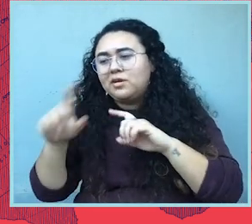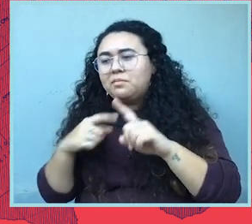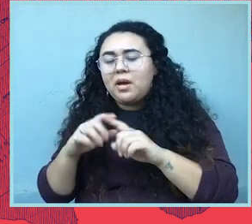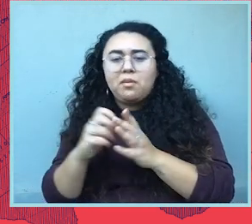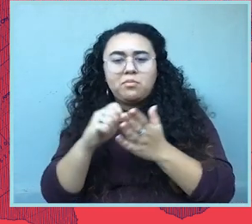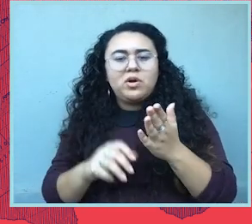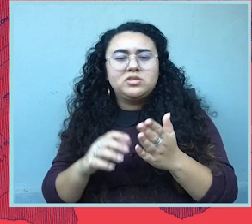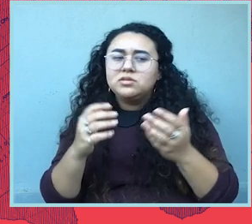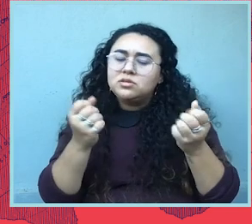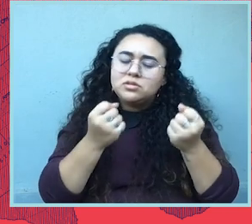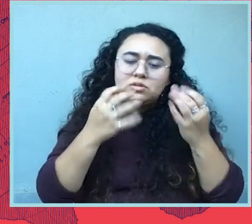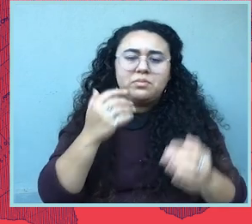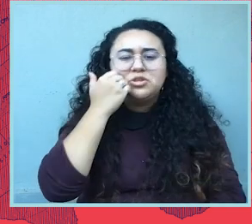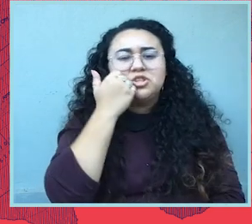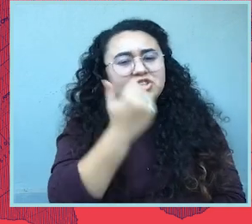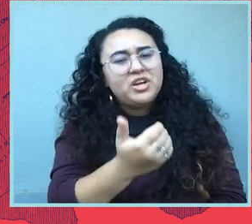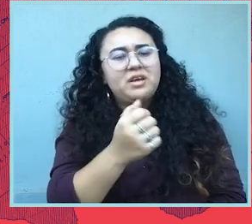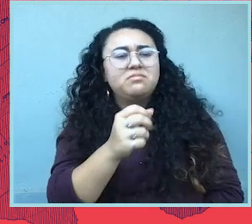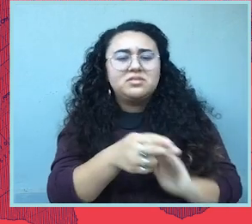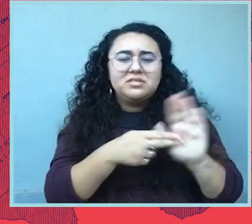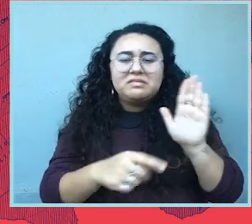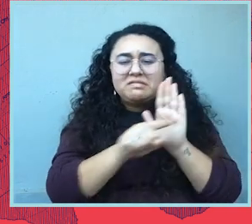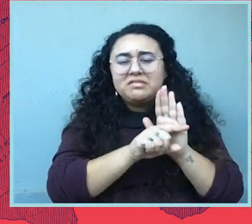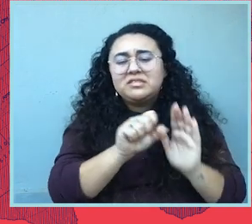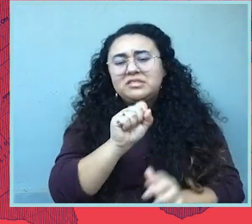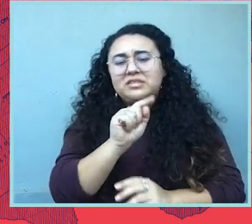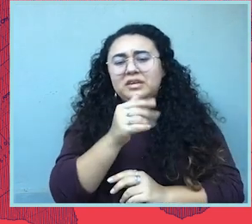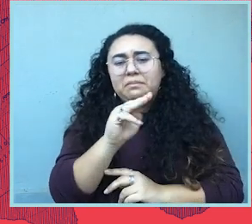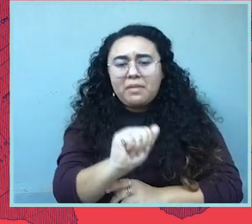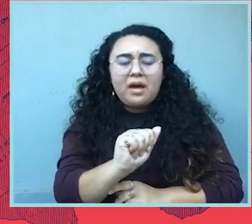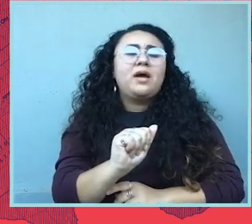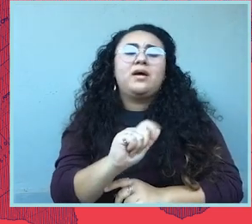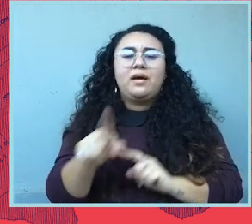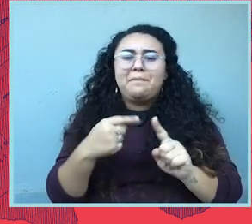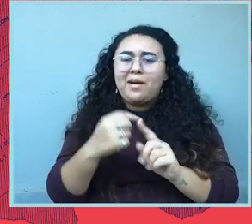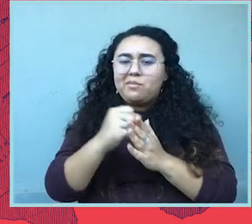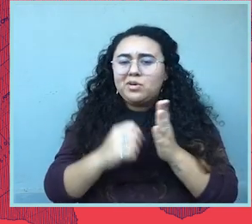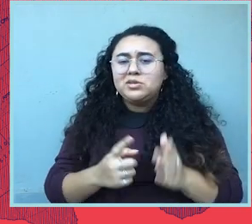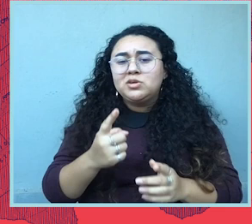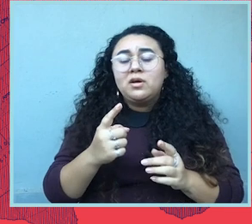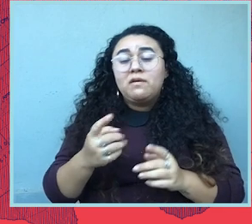We know that there's so much shame and stigma that surrounds abortion that's being pushed by the other side. And we need to break that down.